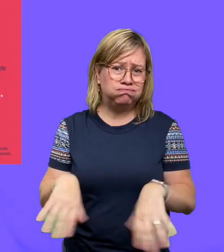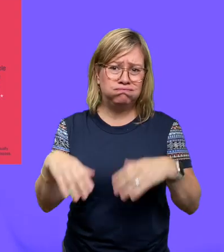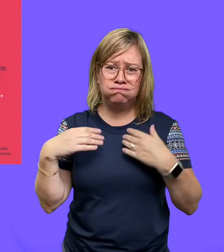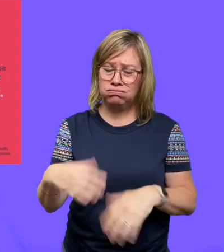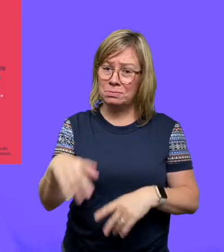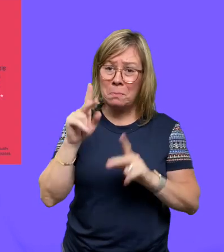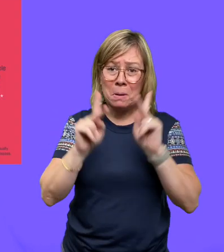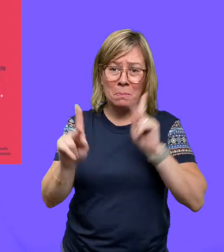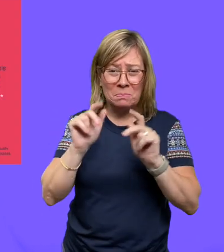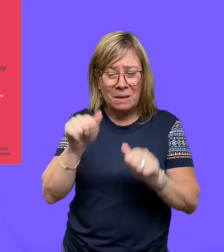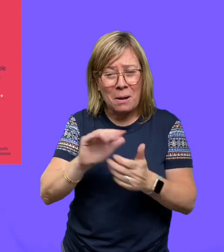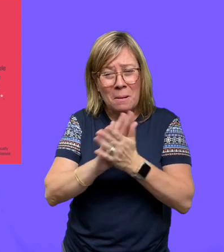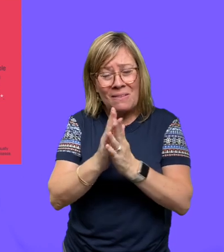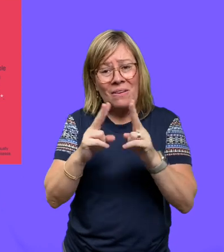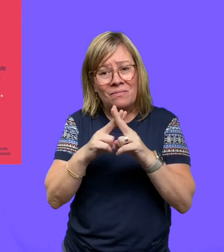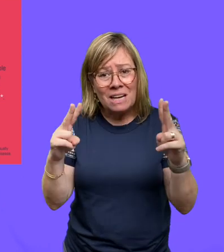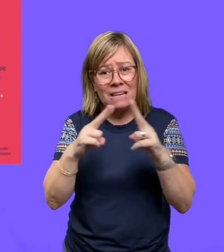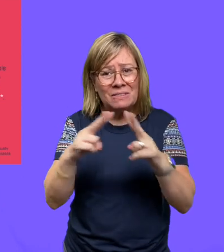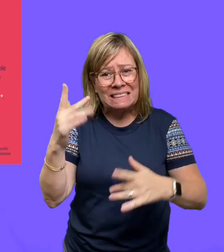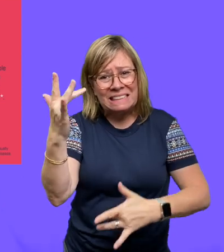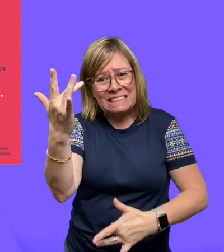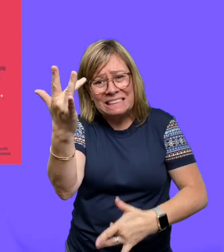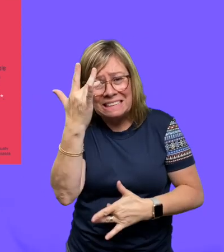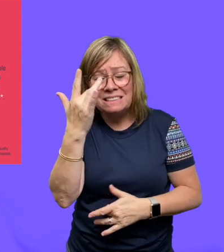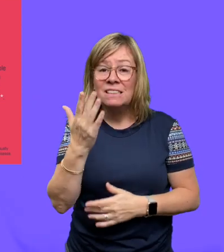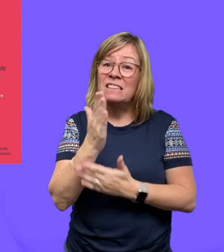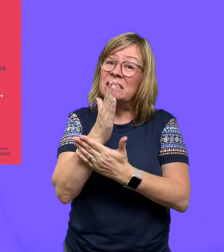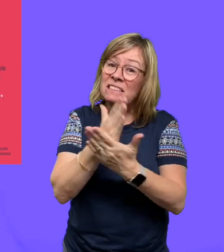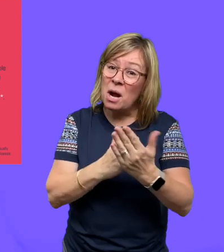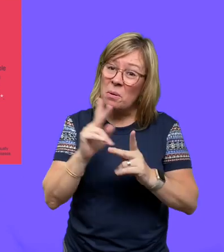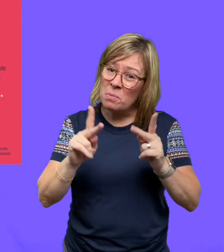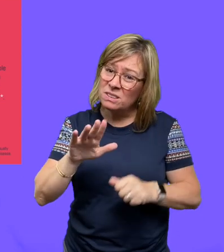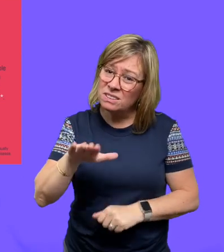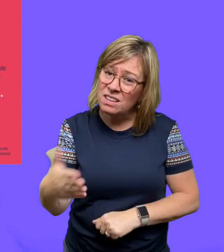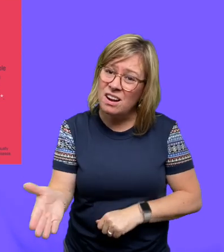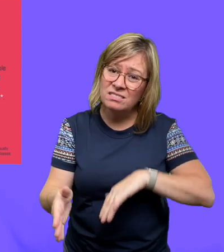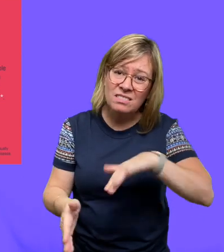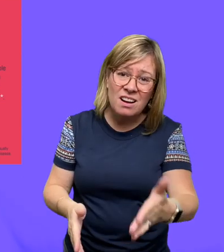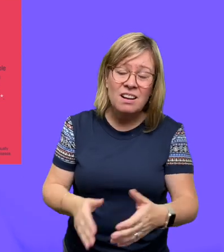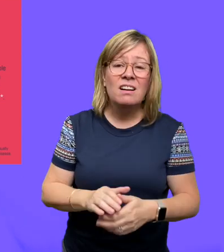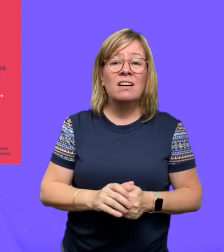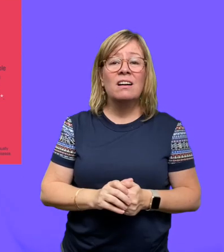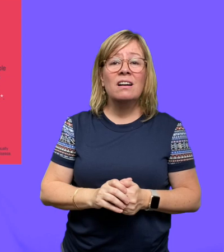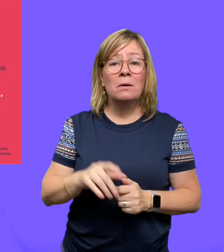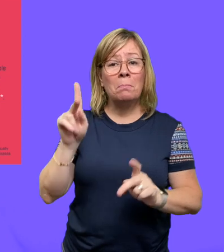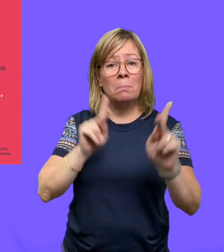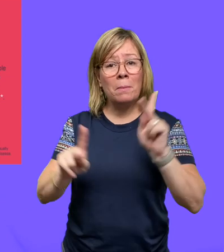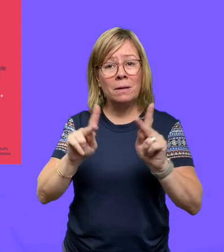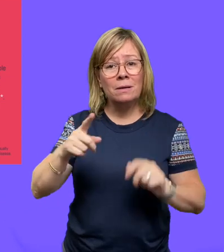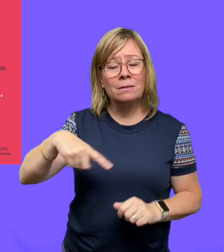People can become very ill, and some people even die from Covid-19.